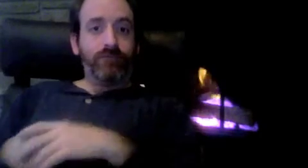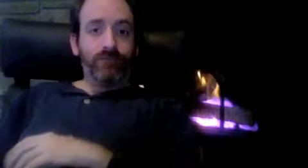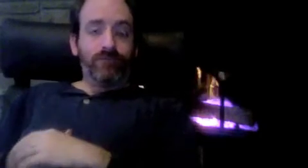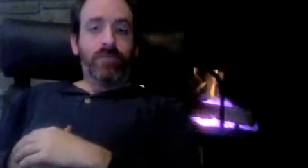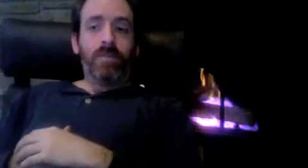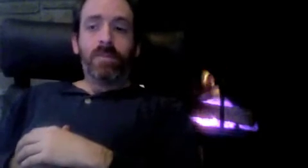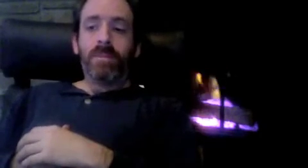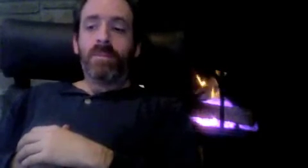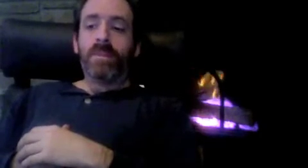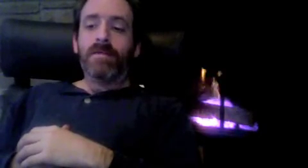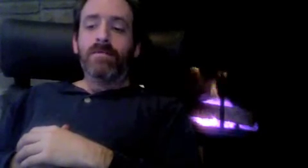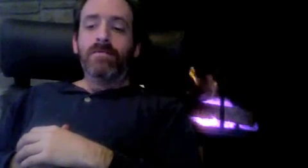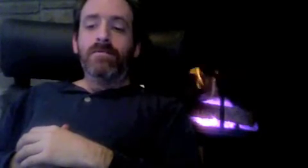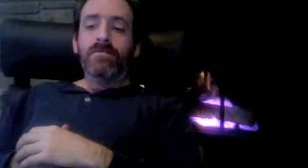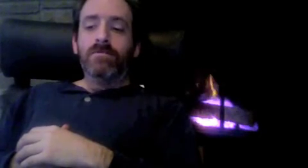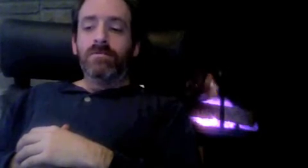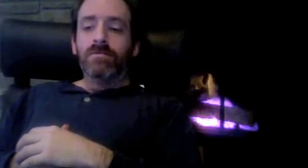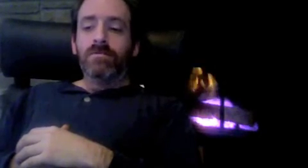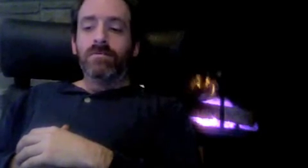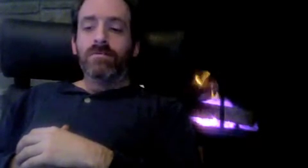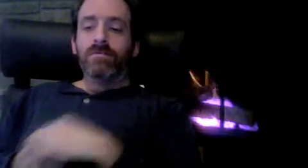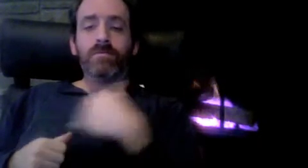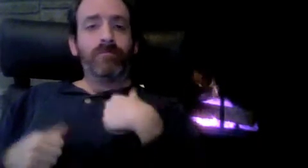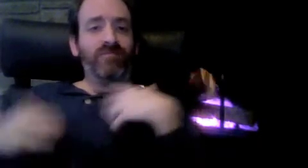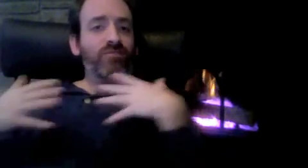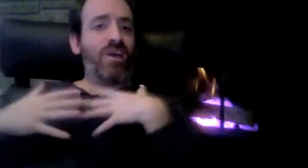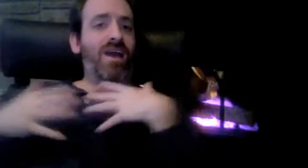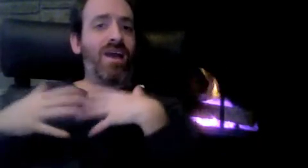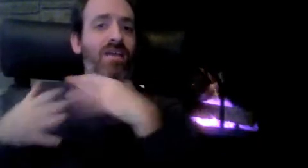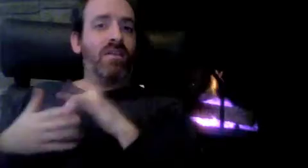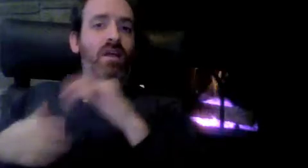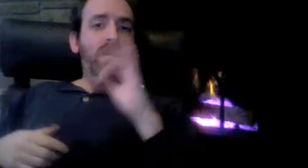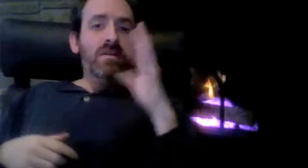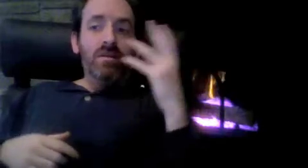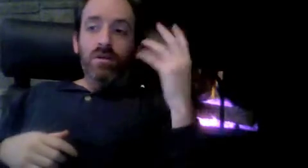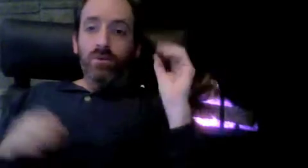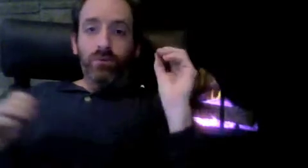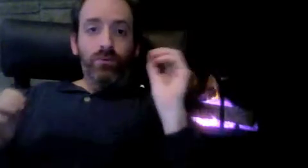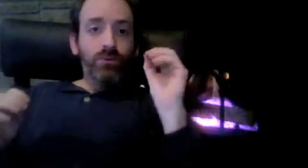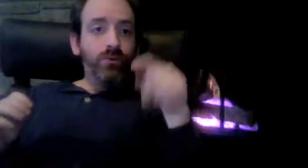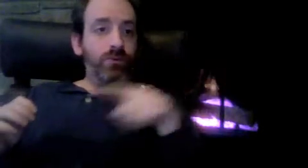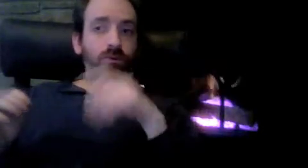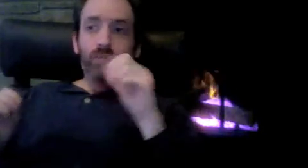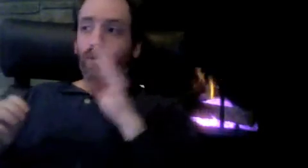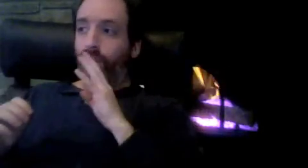It's very important for you to talk about this, discuss on this issue. It's important, really.